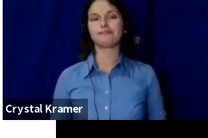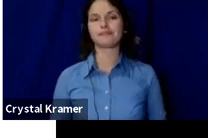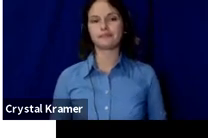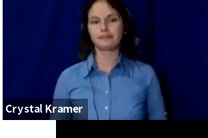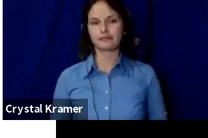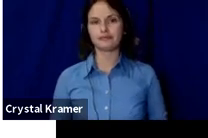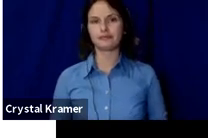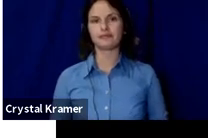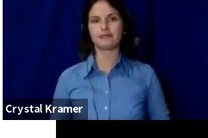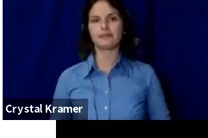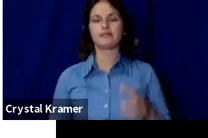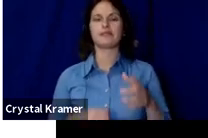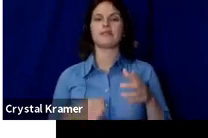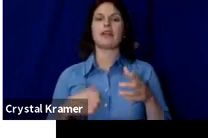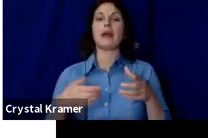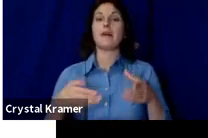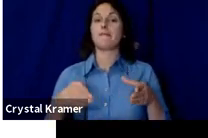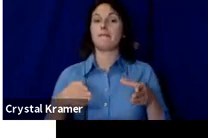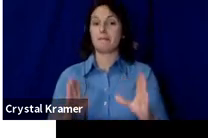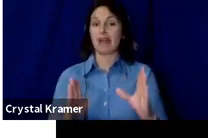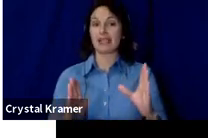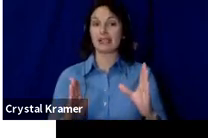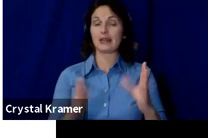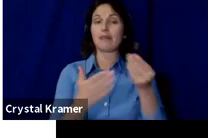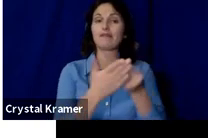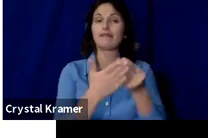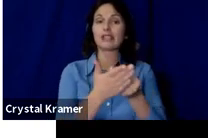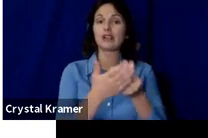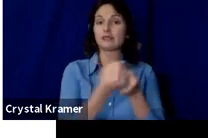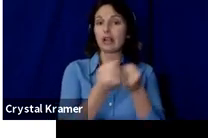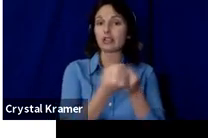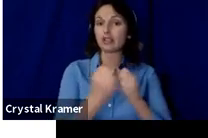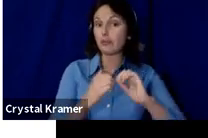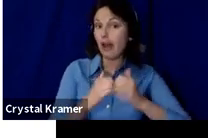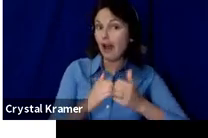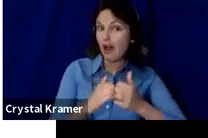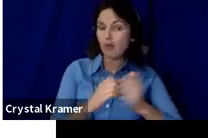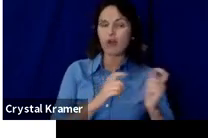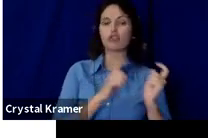The mechanism of fiscal sponsorship is that a donor or institution makes their contribution